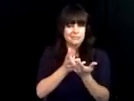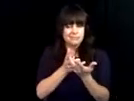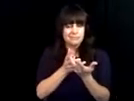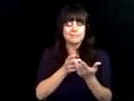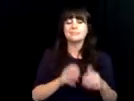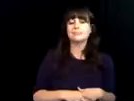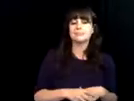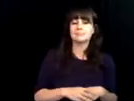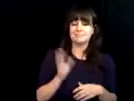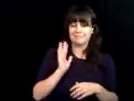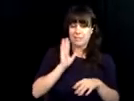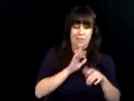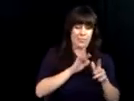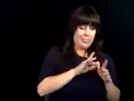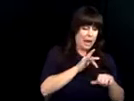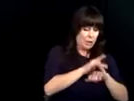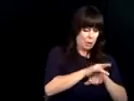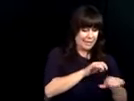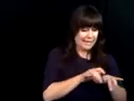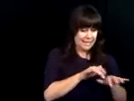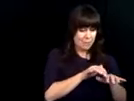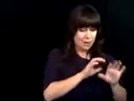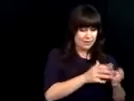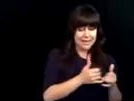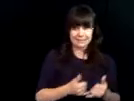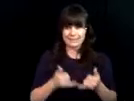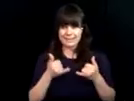of assistive technology available for people to view and try.